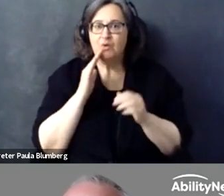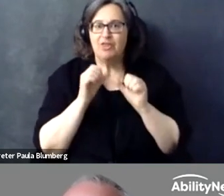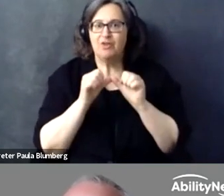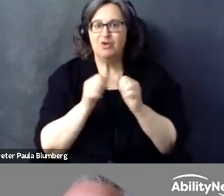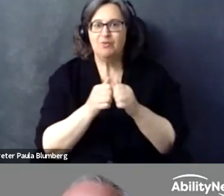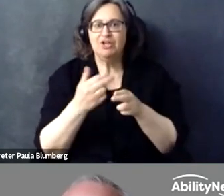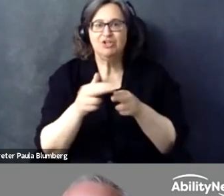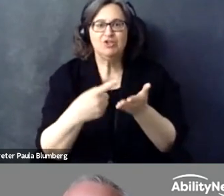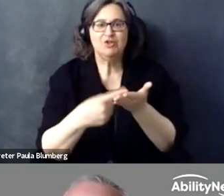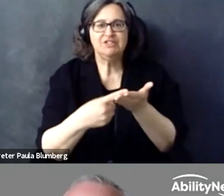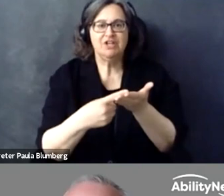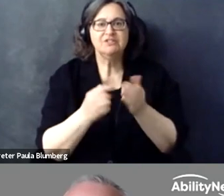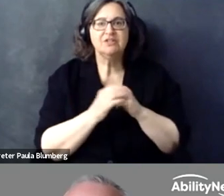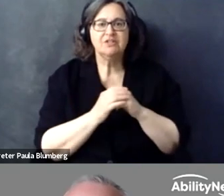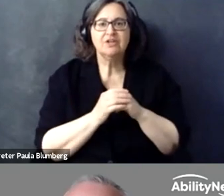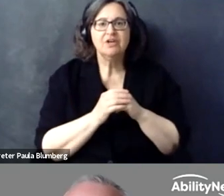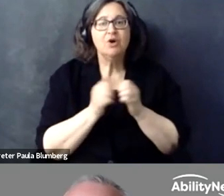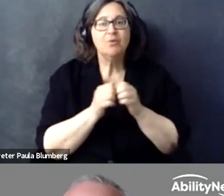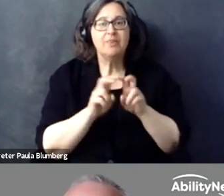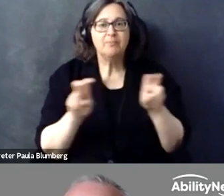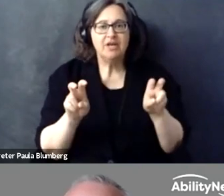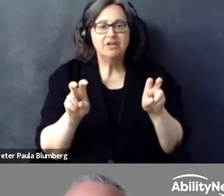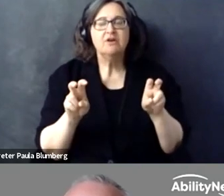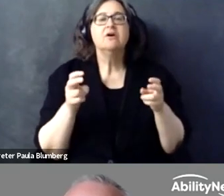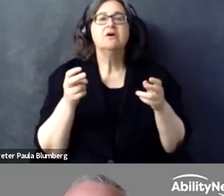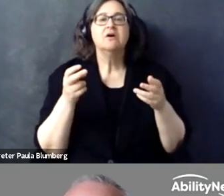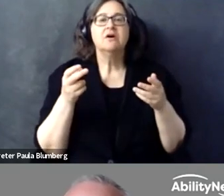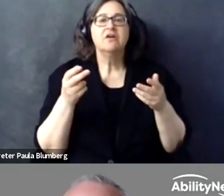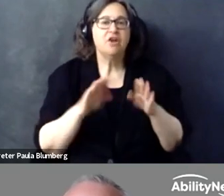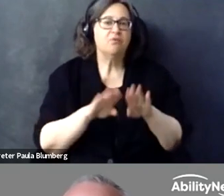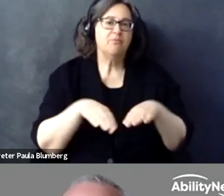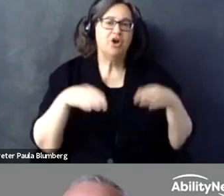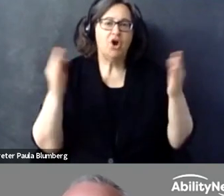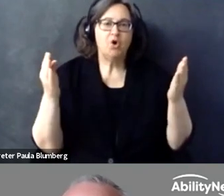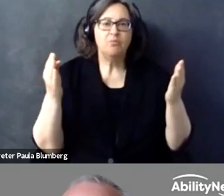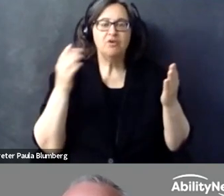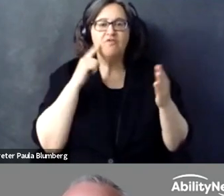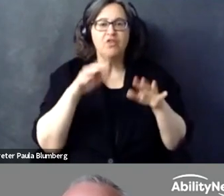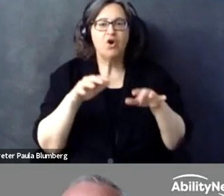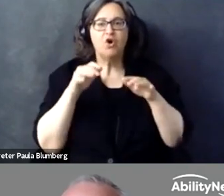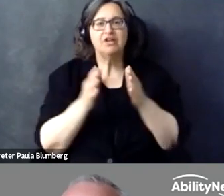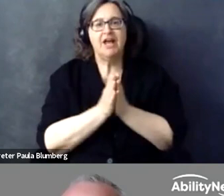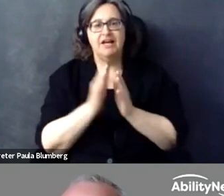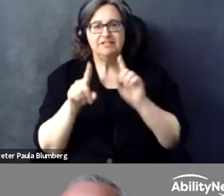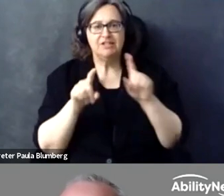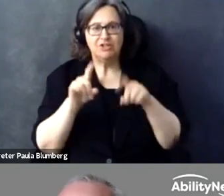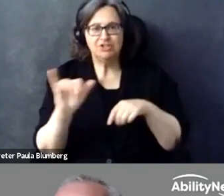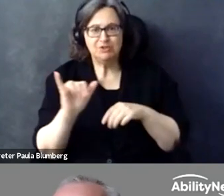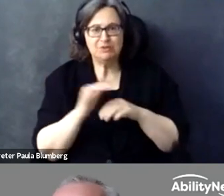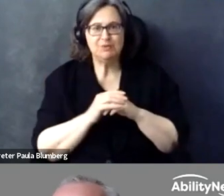that we have got dynamic discussion and everyone gets the chance to speak. We will continue with a short discussion here with the panel. And